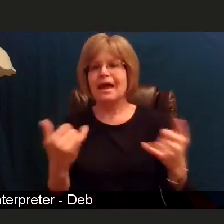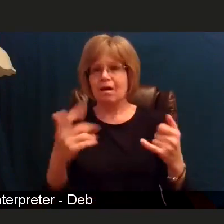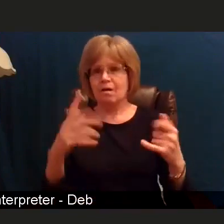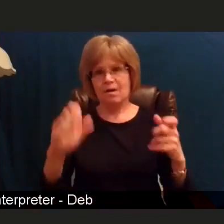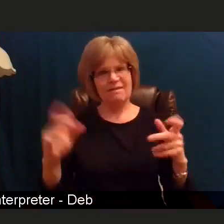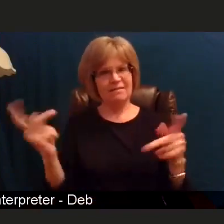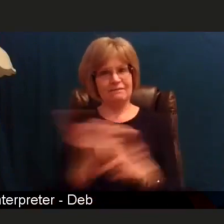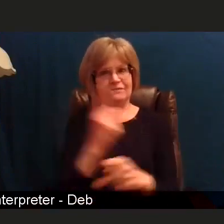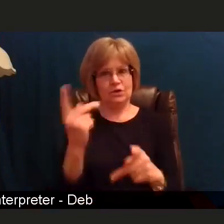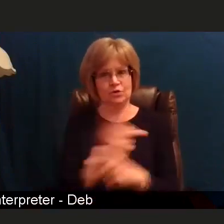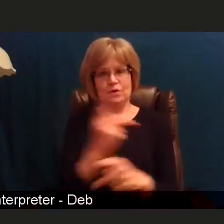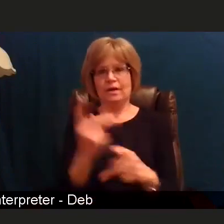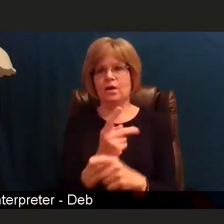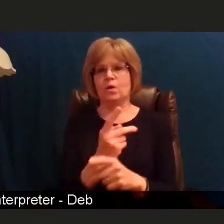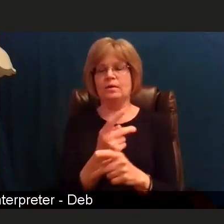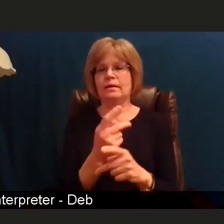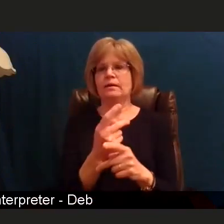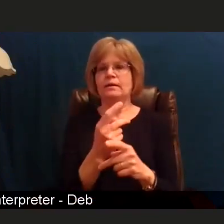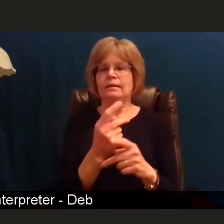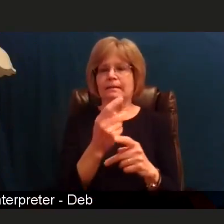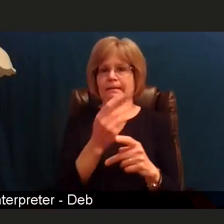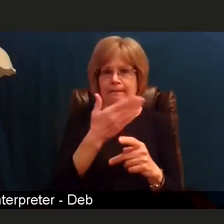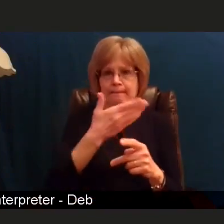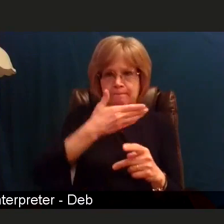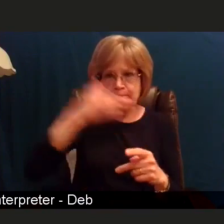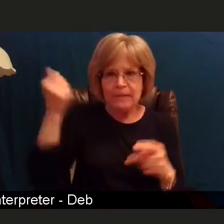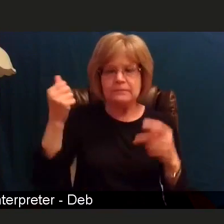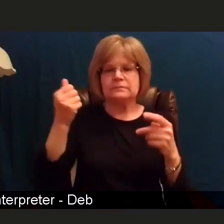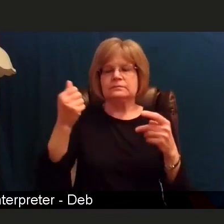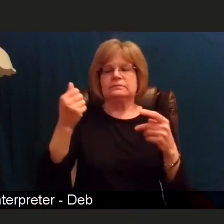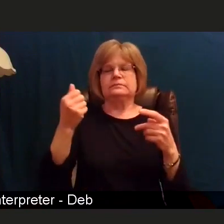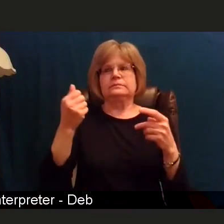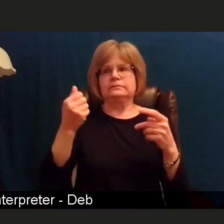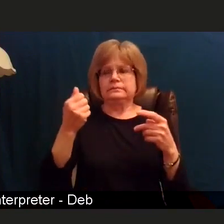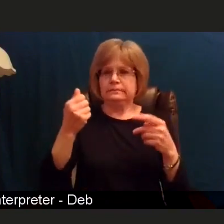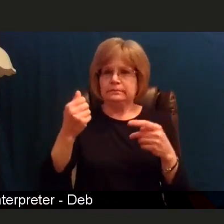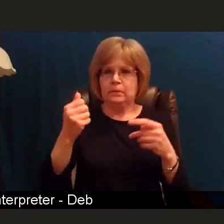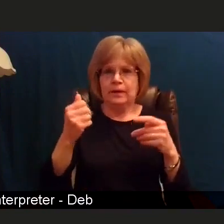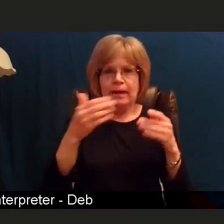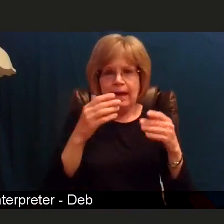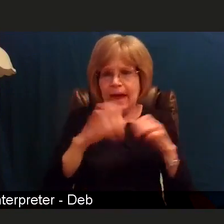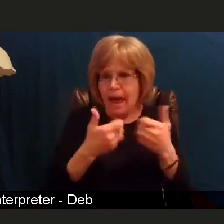safest and most effective way in order to get this vaccine distributed to those